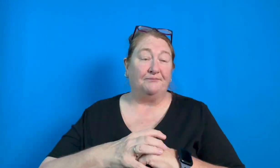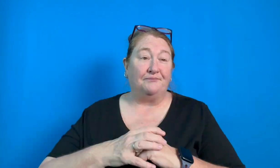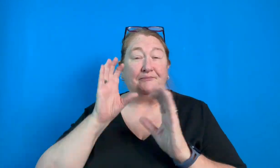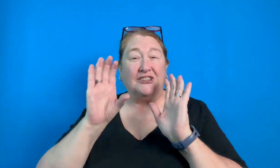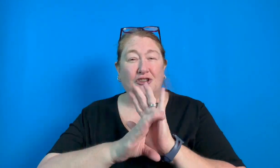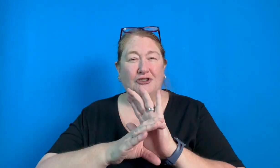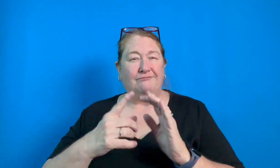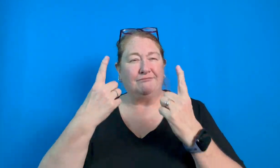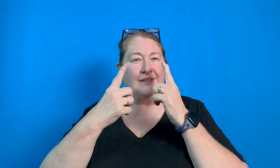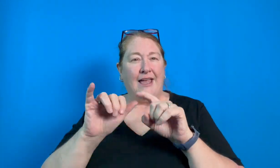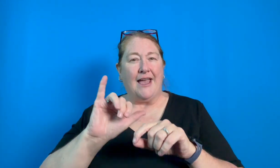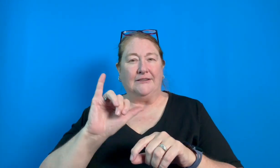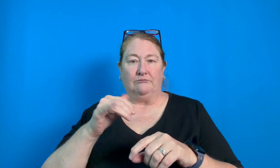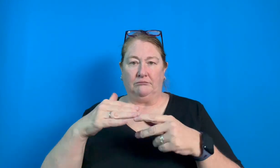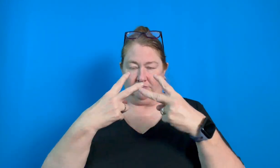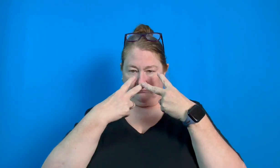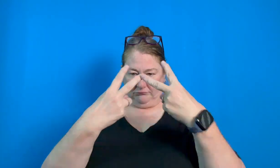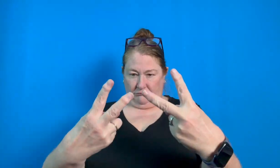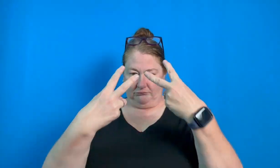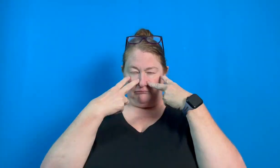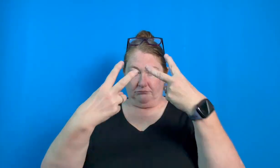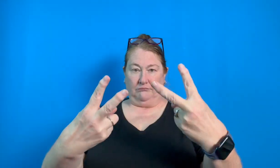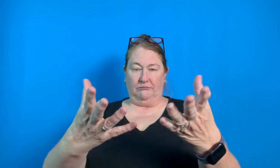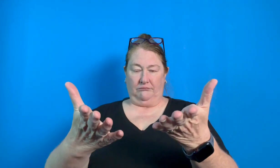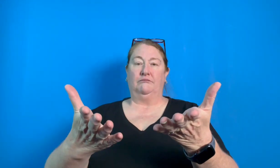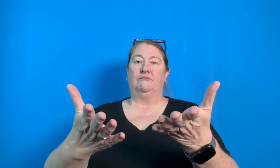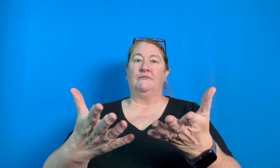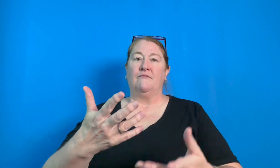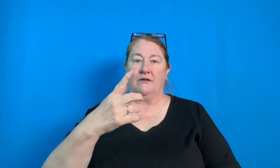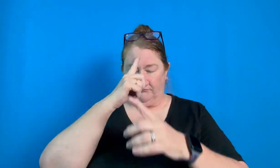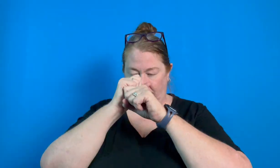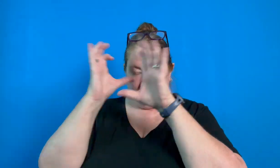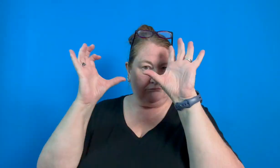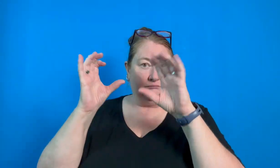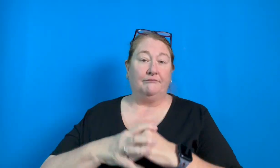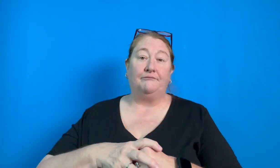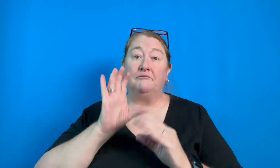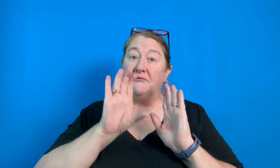Pictures are considered very visual which helps the brain to learn the information provided by it